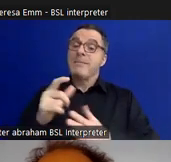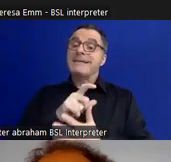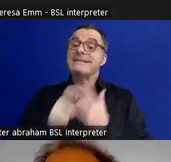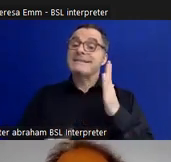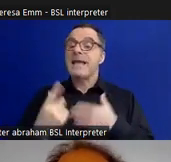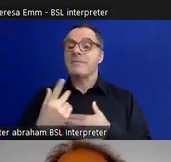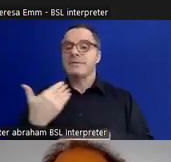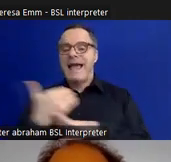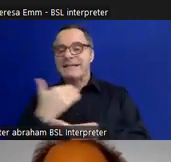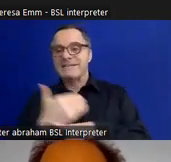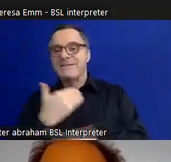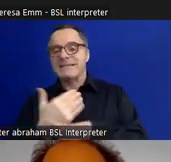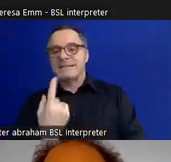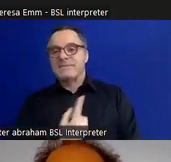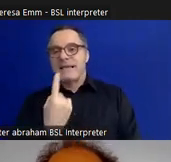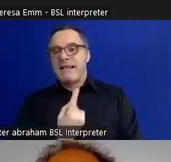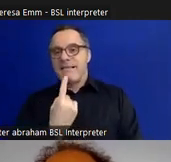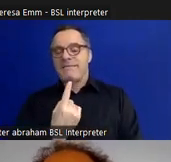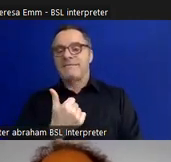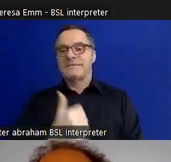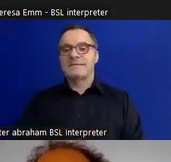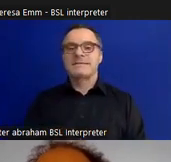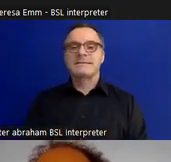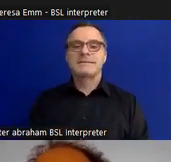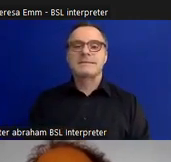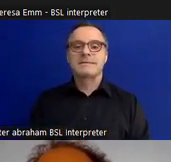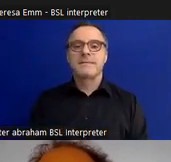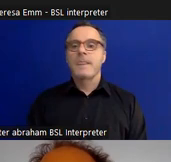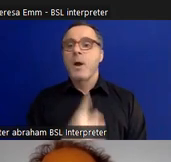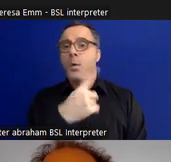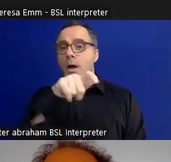steering group member of this project. They're heavily involved in lots of different campaign